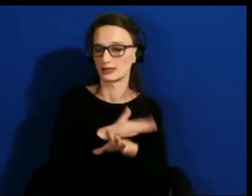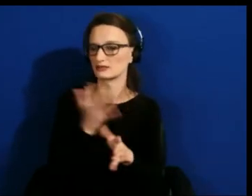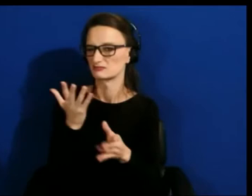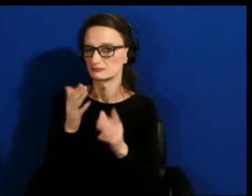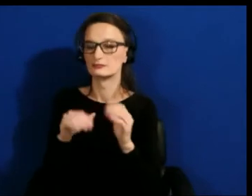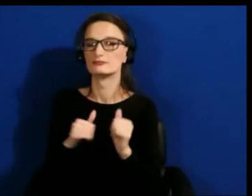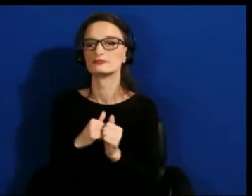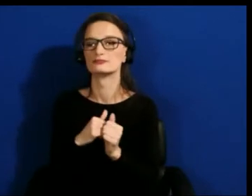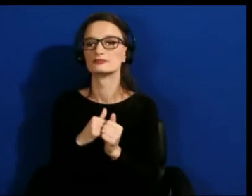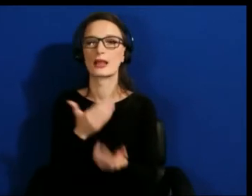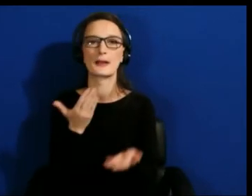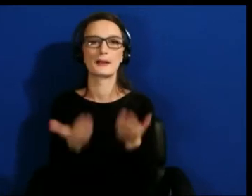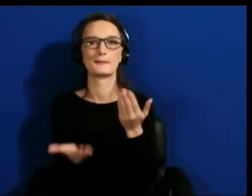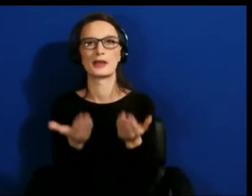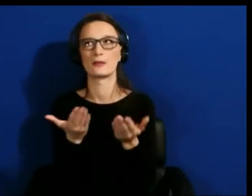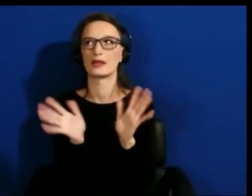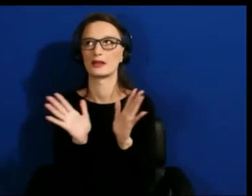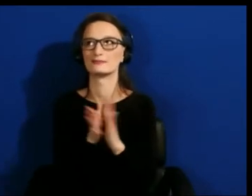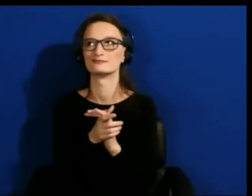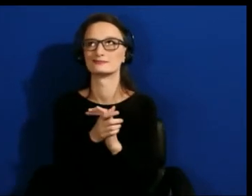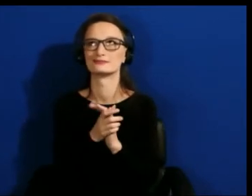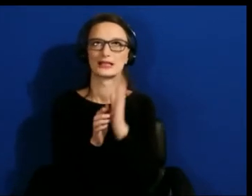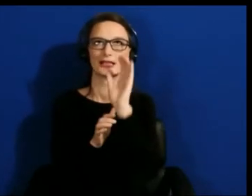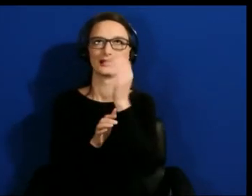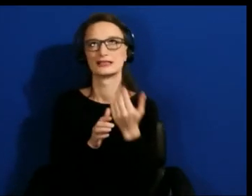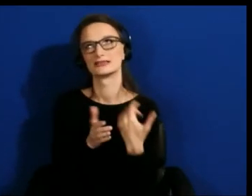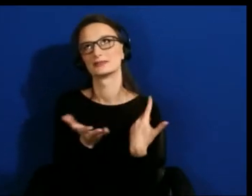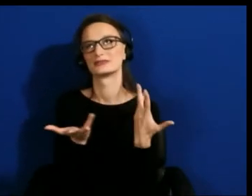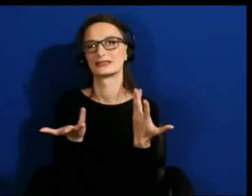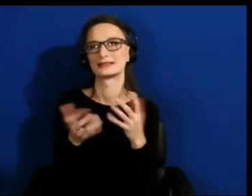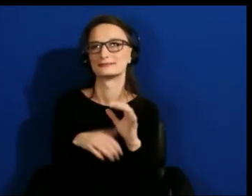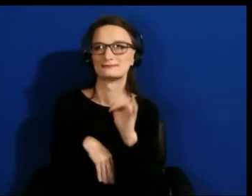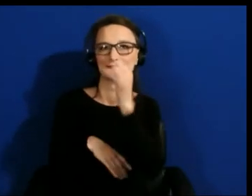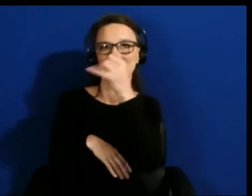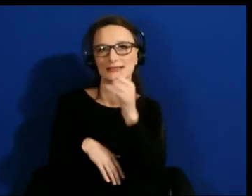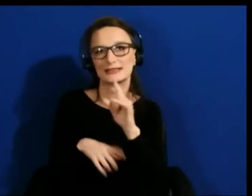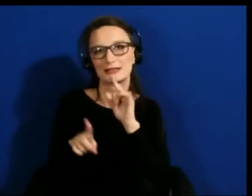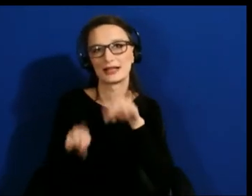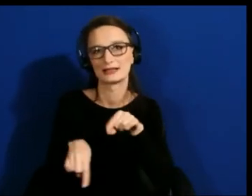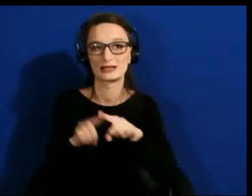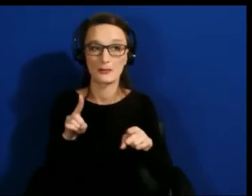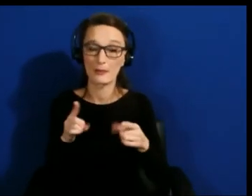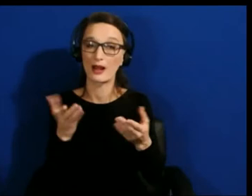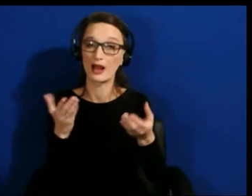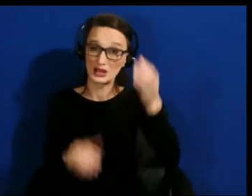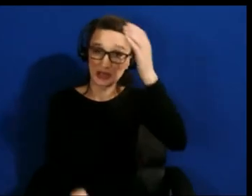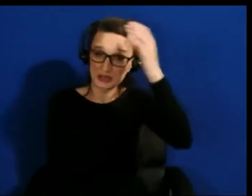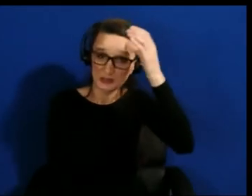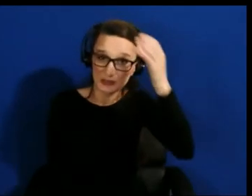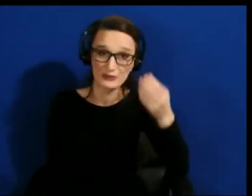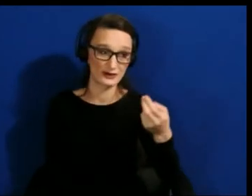but good internet, computers, hardware into people's hands. You know?